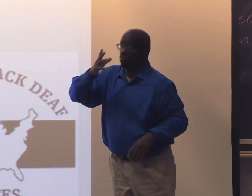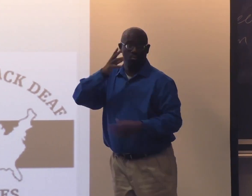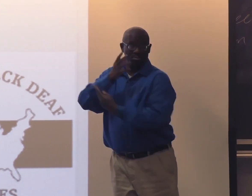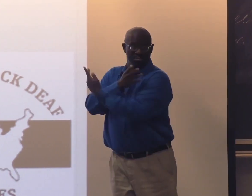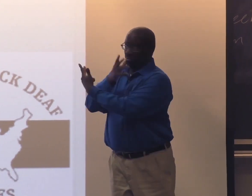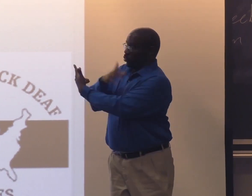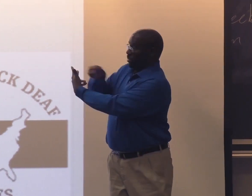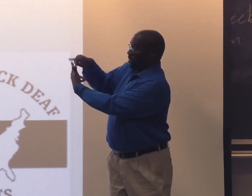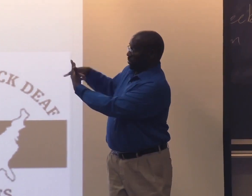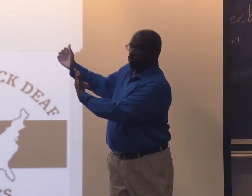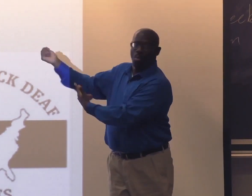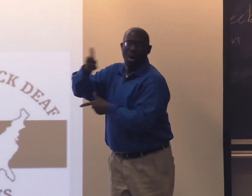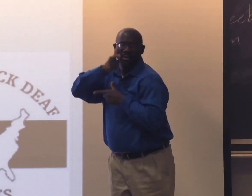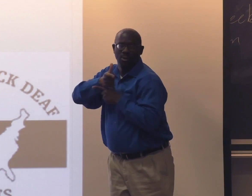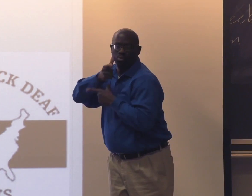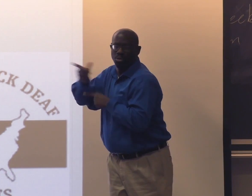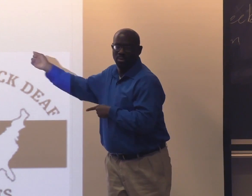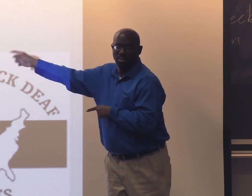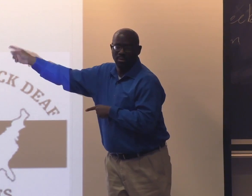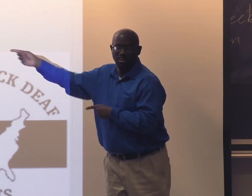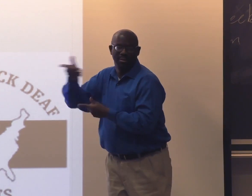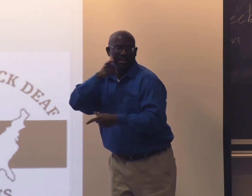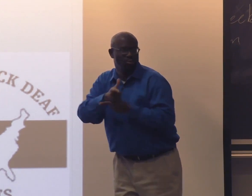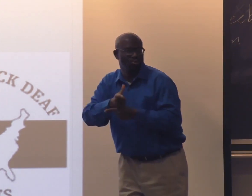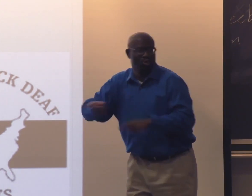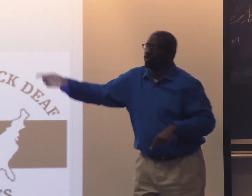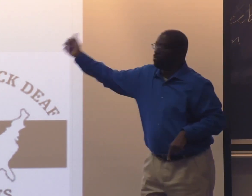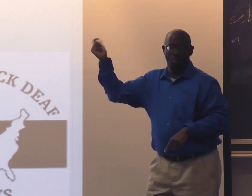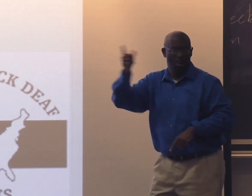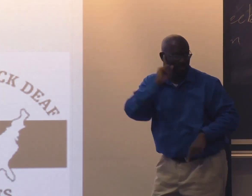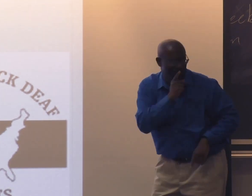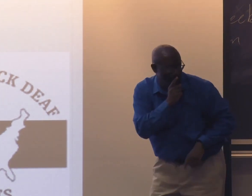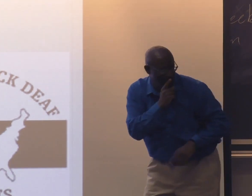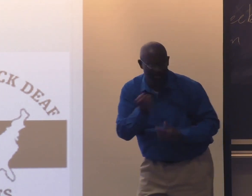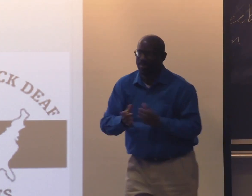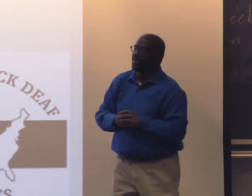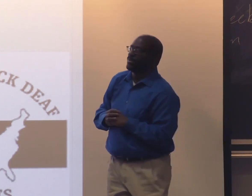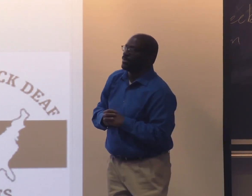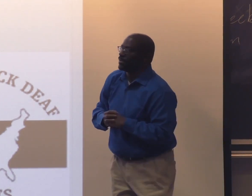These three women that you see depicted here are all sisters. They're all deaf.